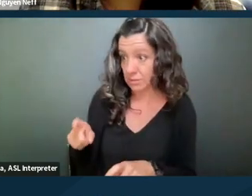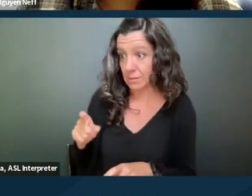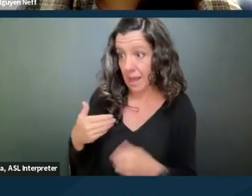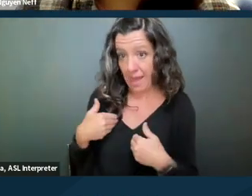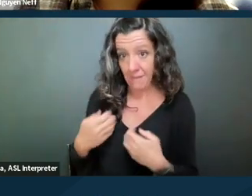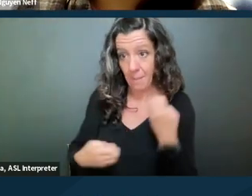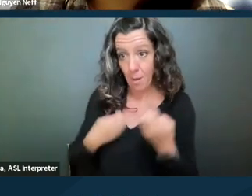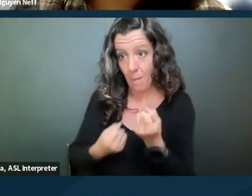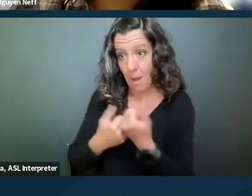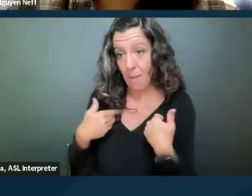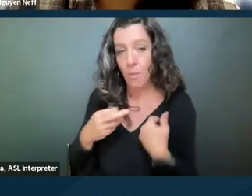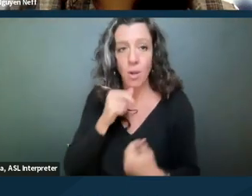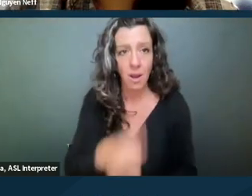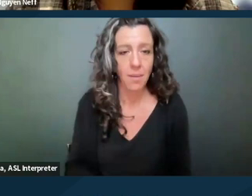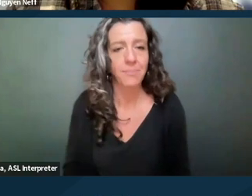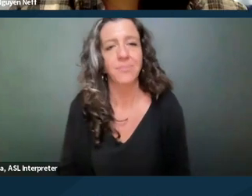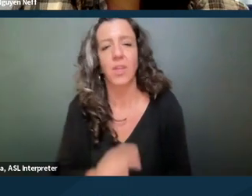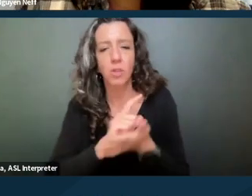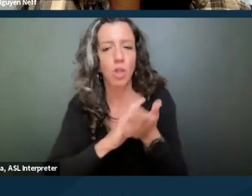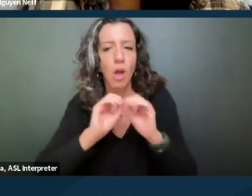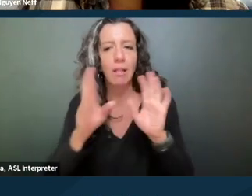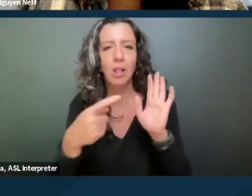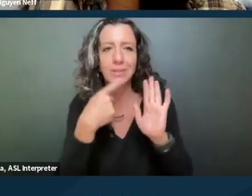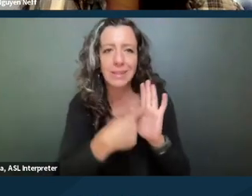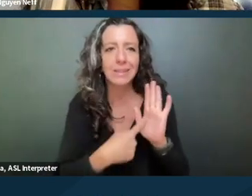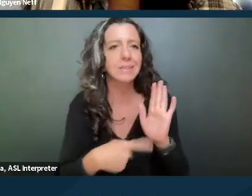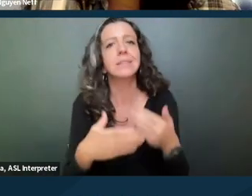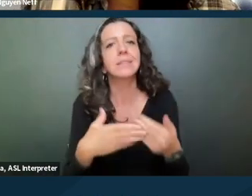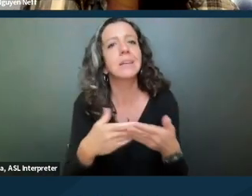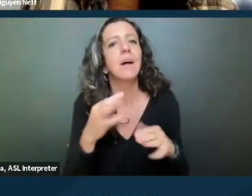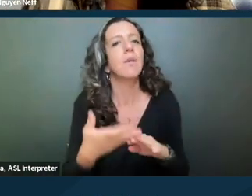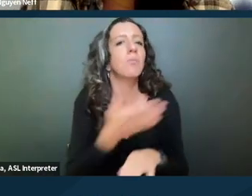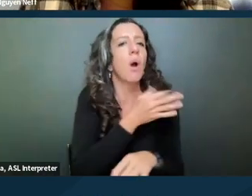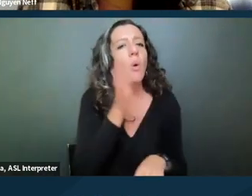This is the law makes clear that it's regardless of prior or future requests,